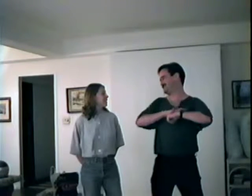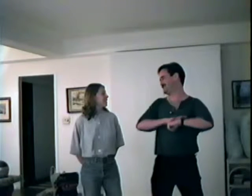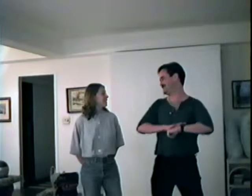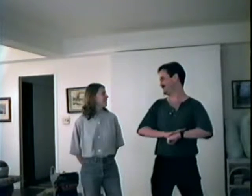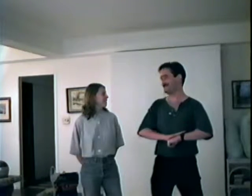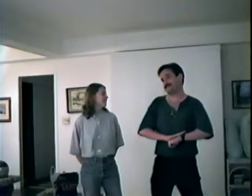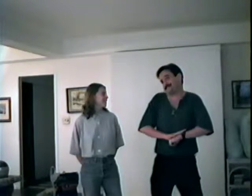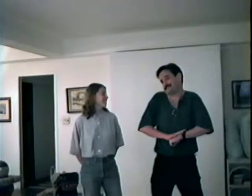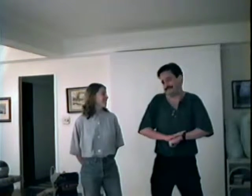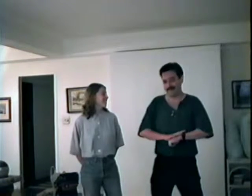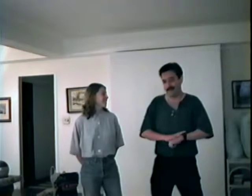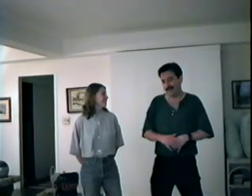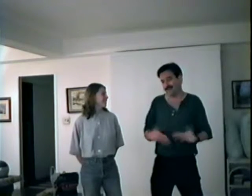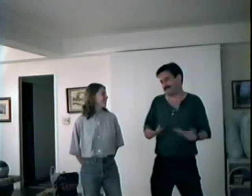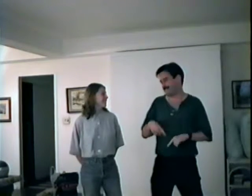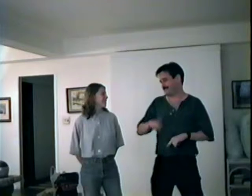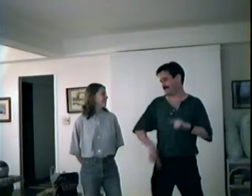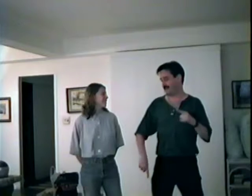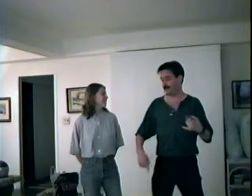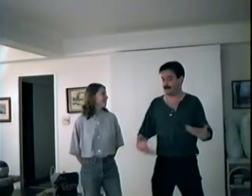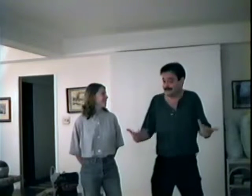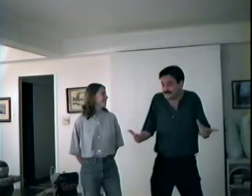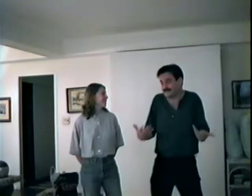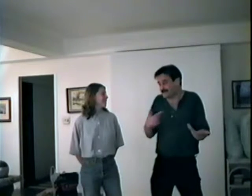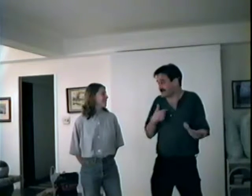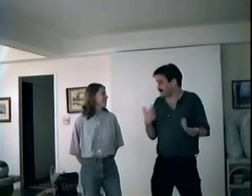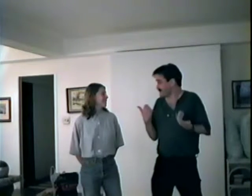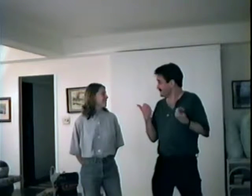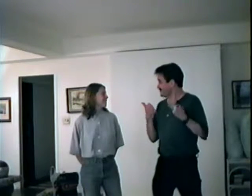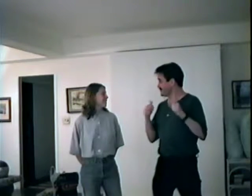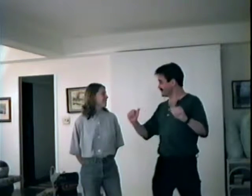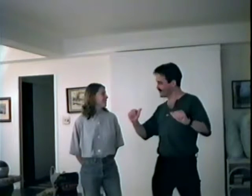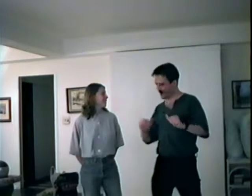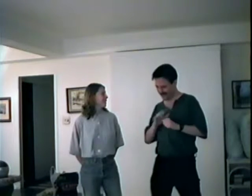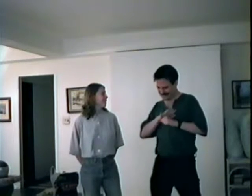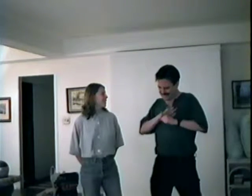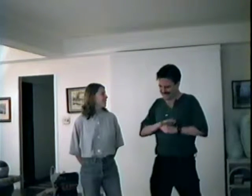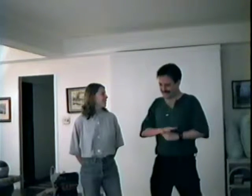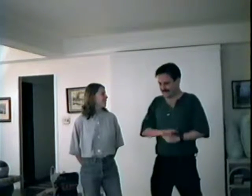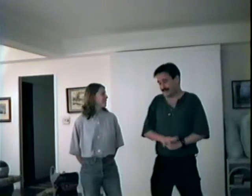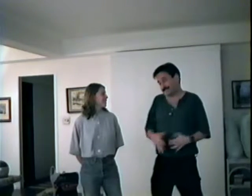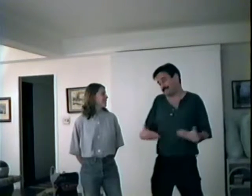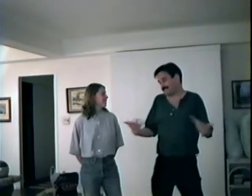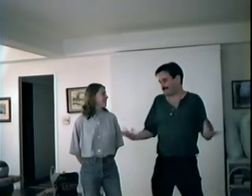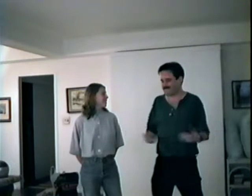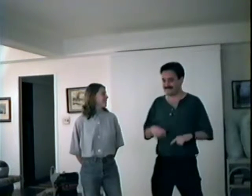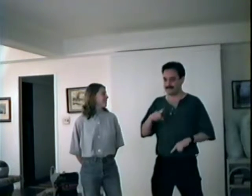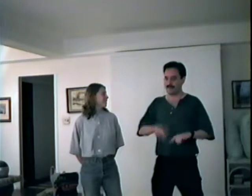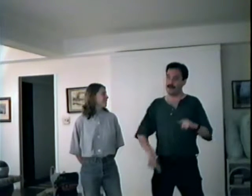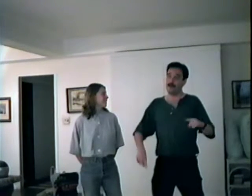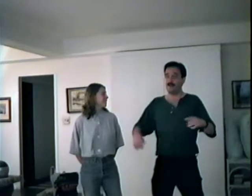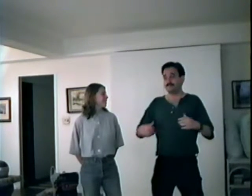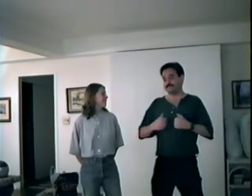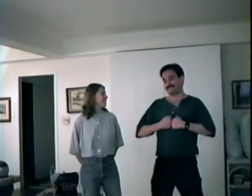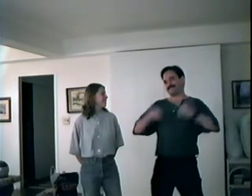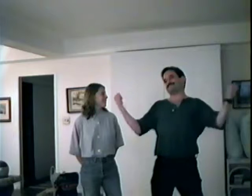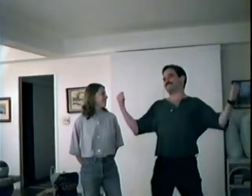And I just couldn't keep it inside If I tried